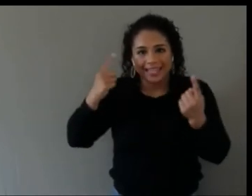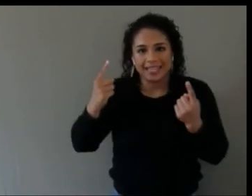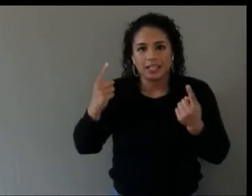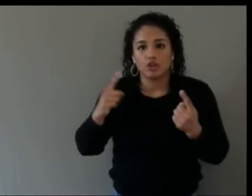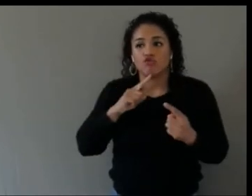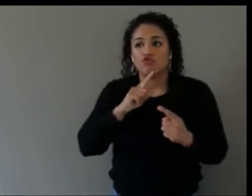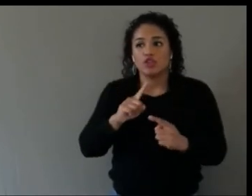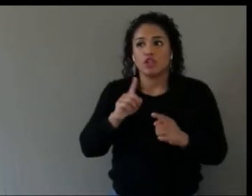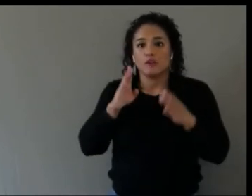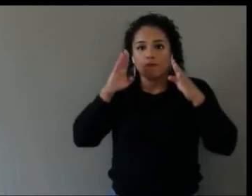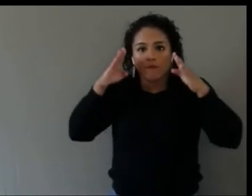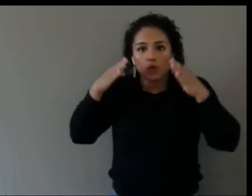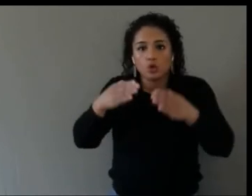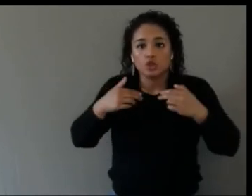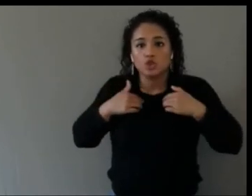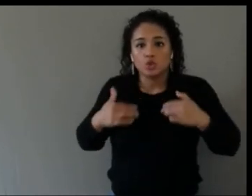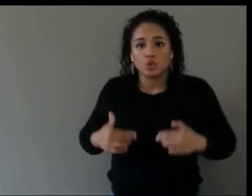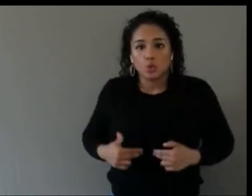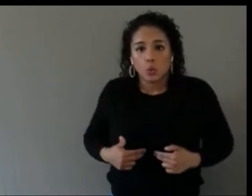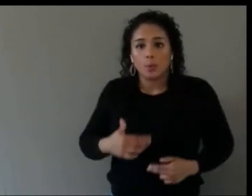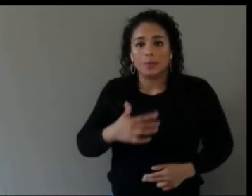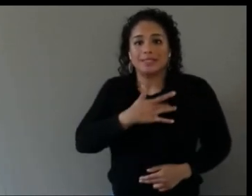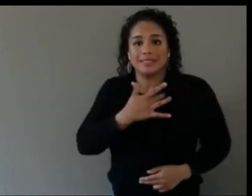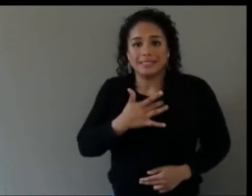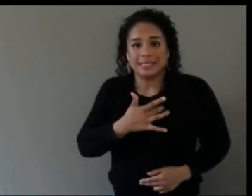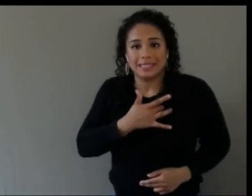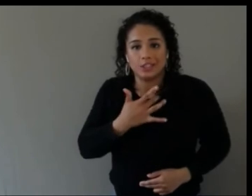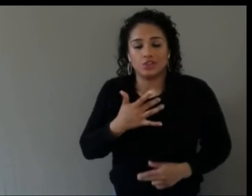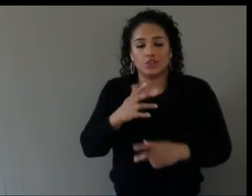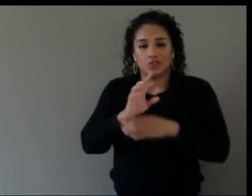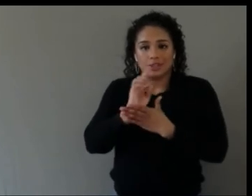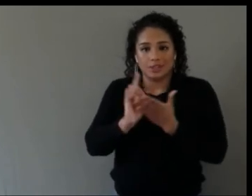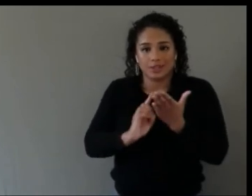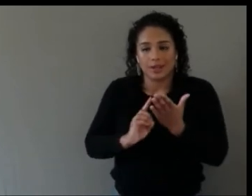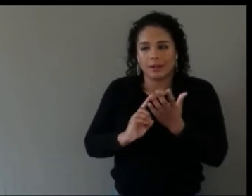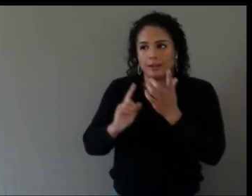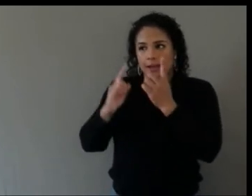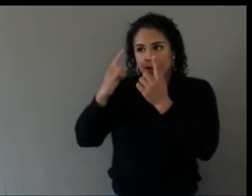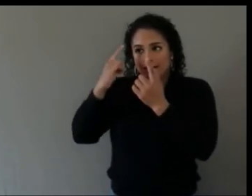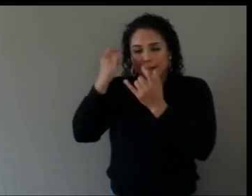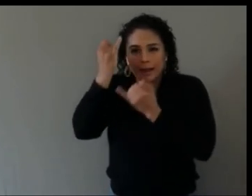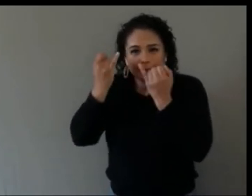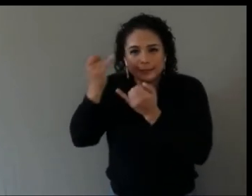brainstorm ideas, and then focus on our solutions, so not go to accessibility first, but learning